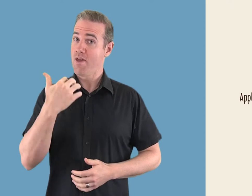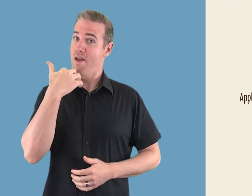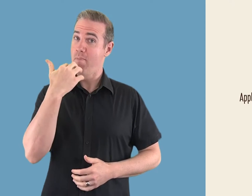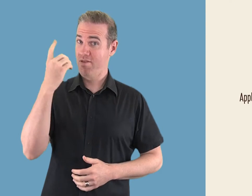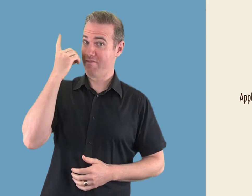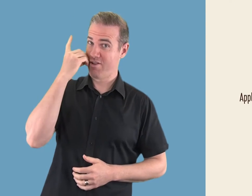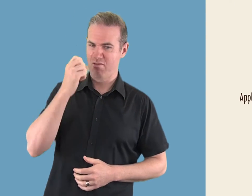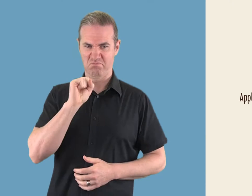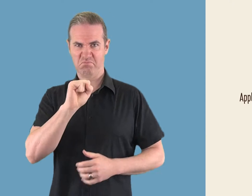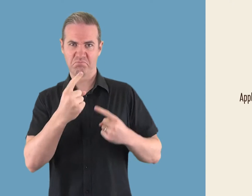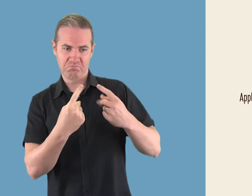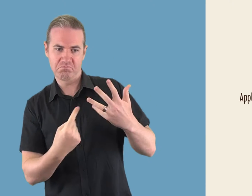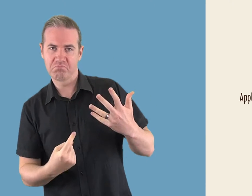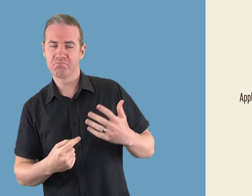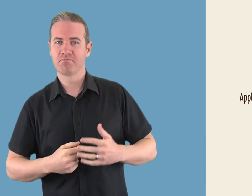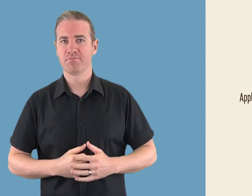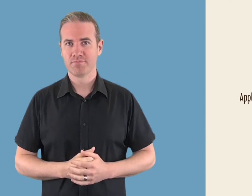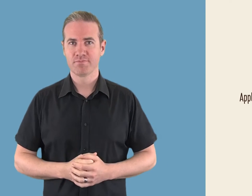Apple features